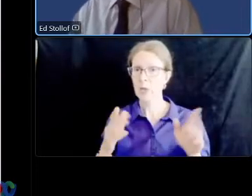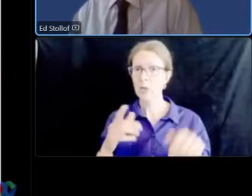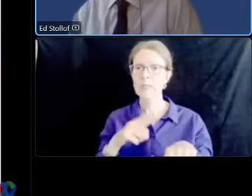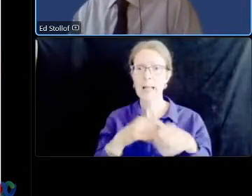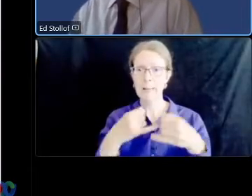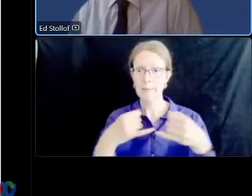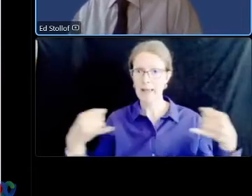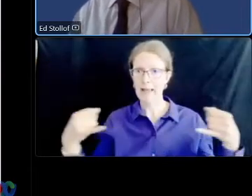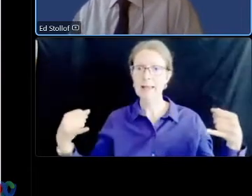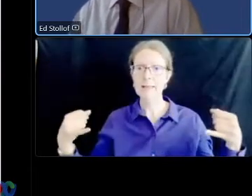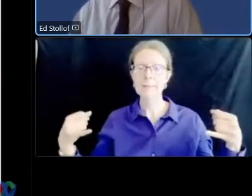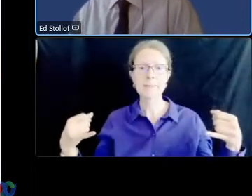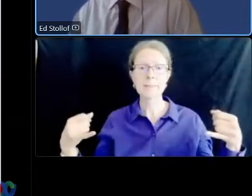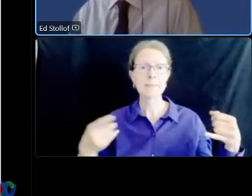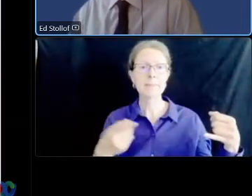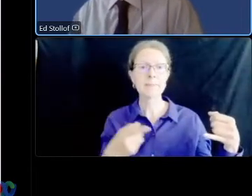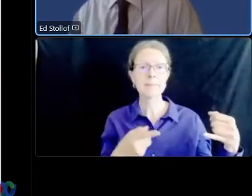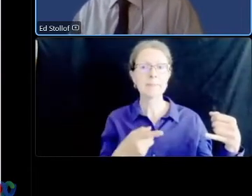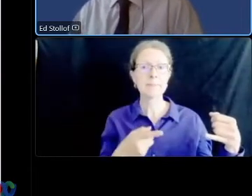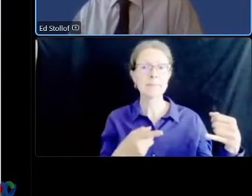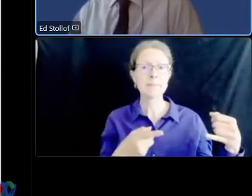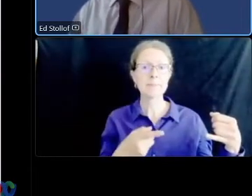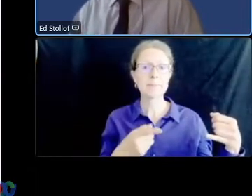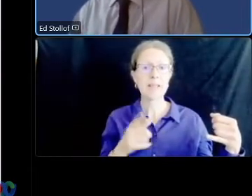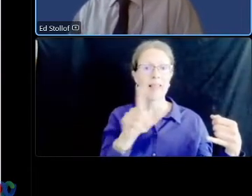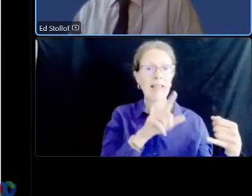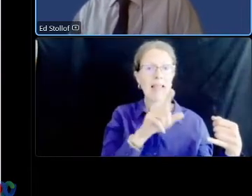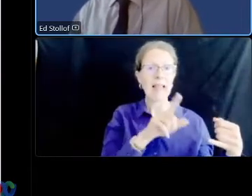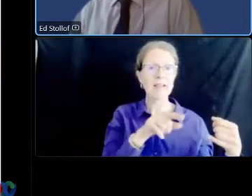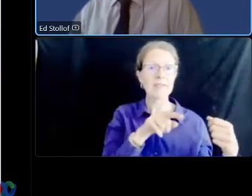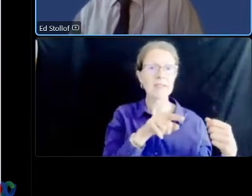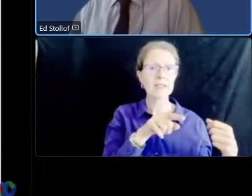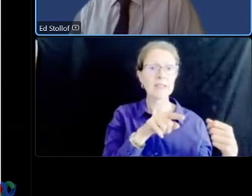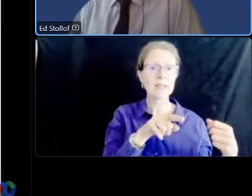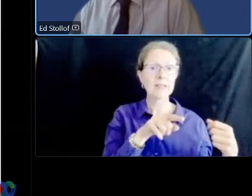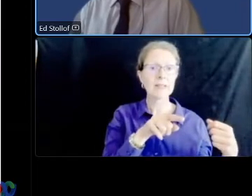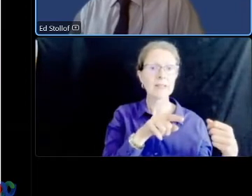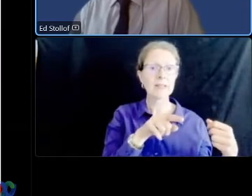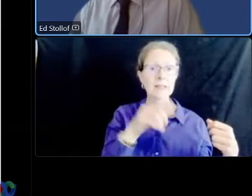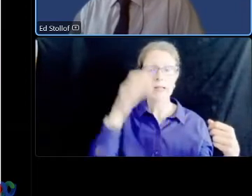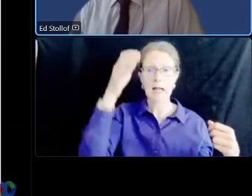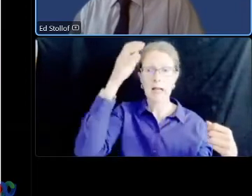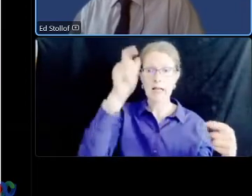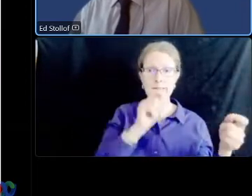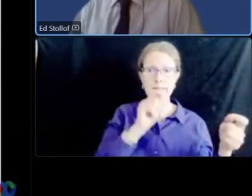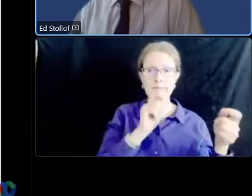so if you look to the left you'll see concept refinement graphic calming review parking